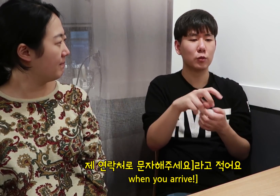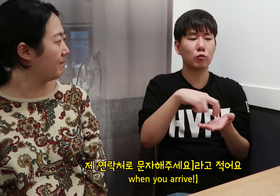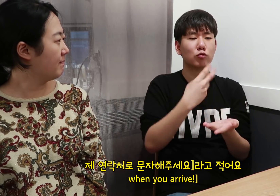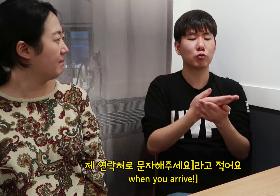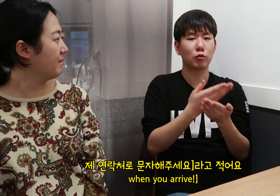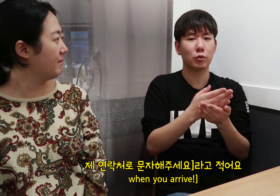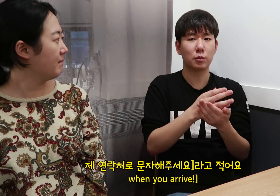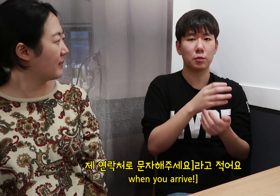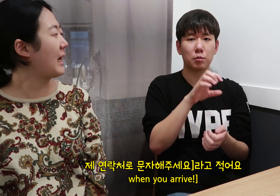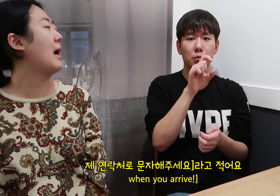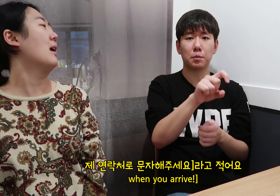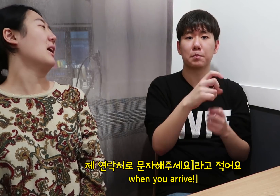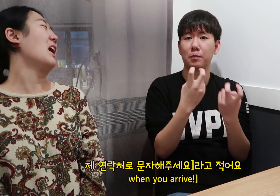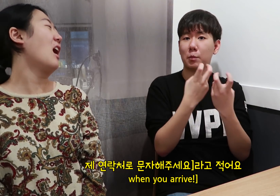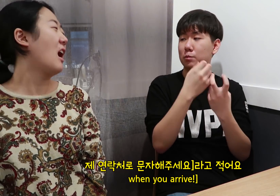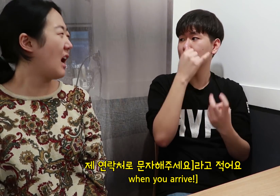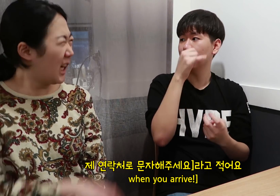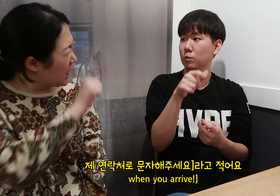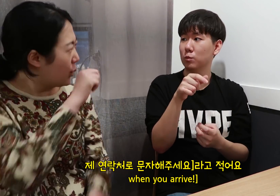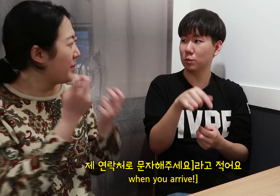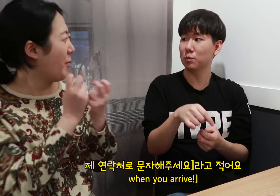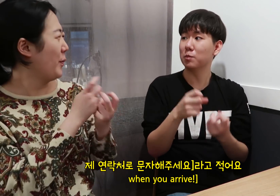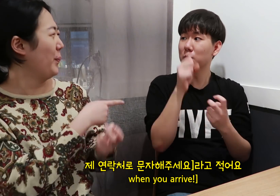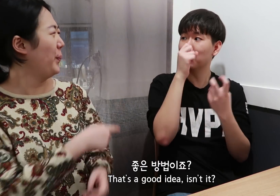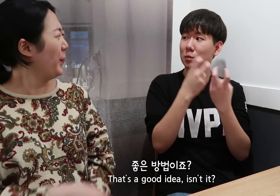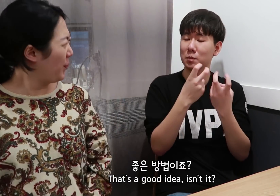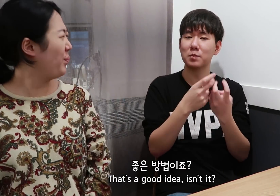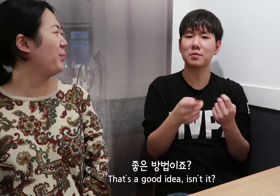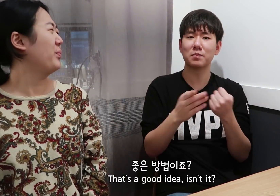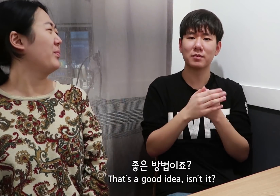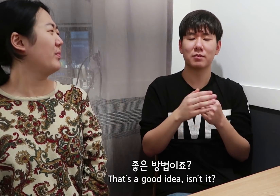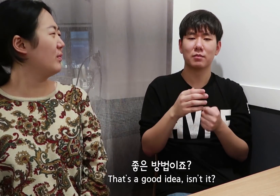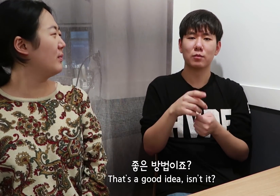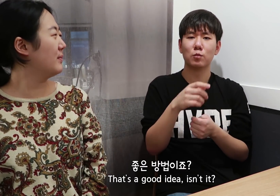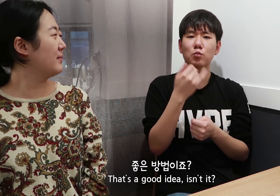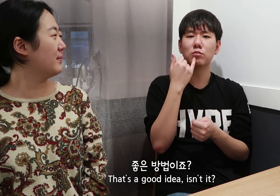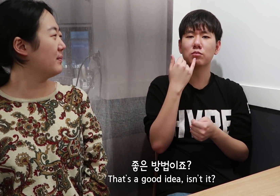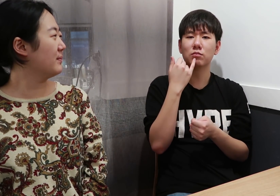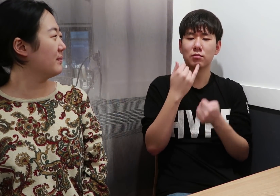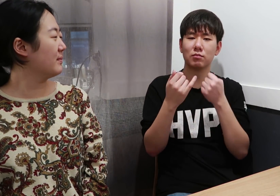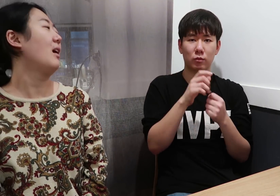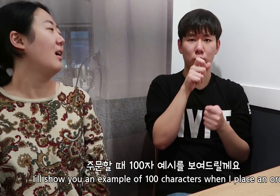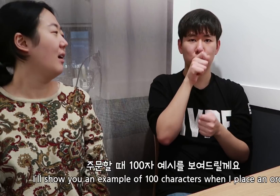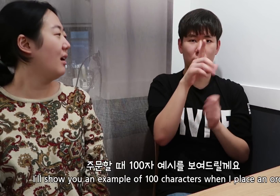when you arrive!] That’s a good idea, isn’t it?